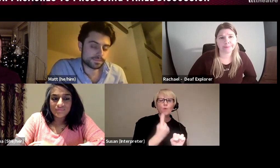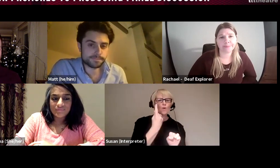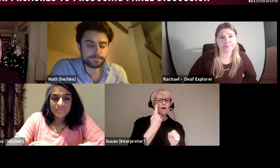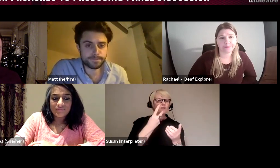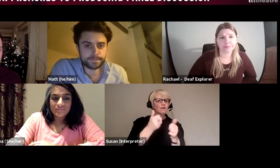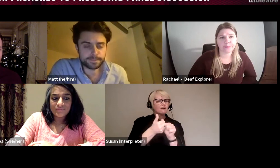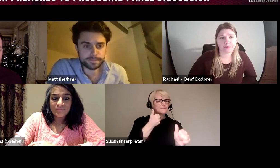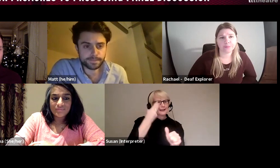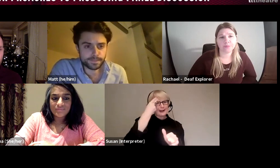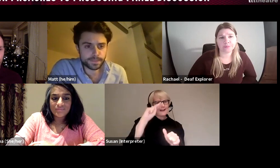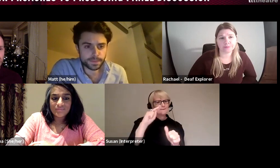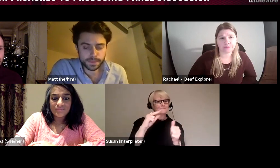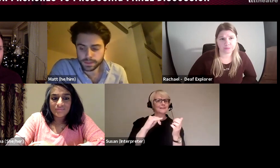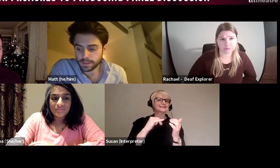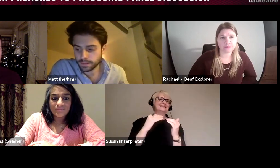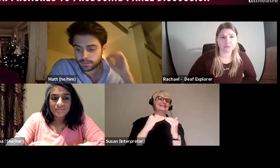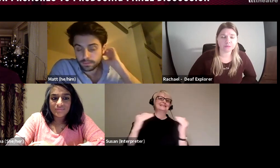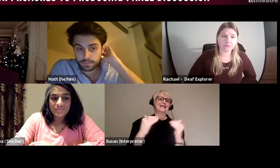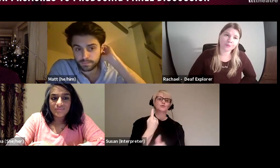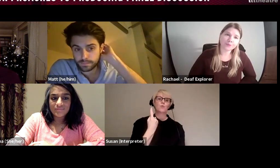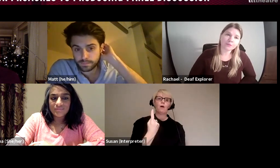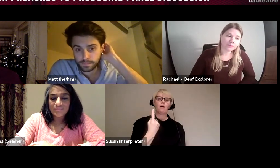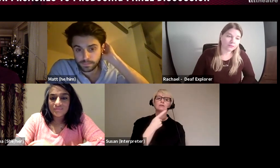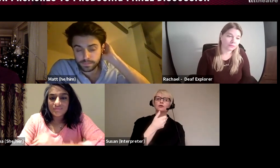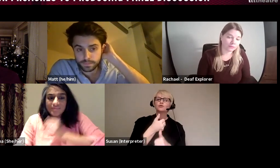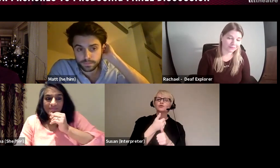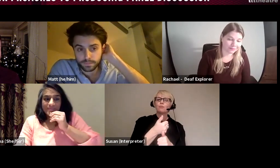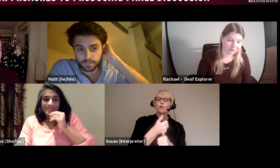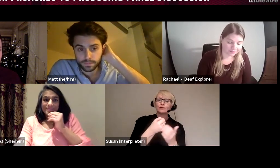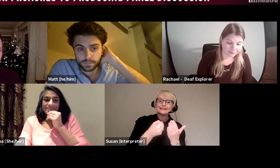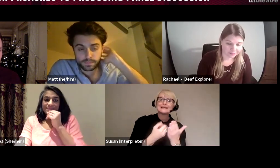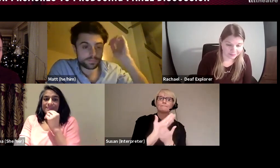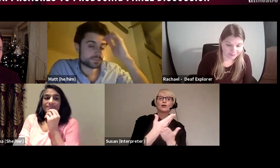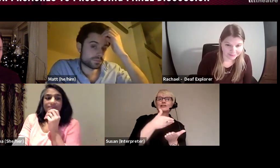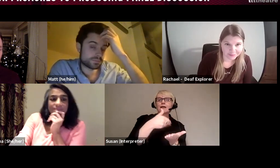and stage 1 supports emerging commercial producers, independent producers who want